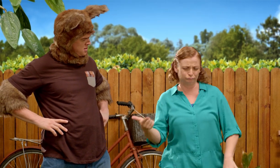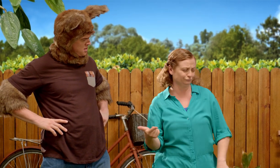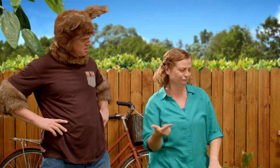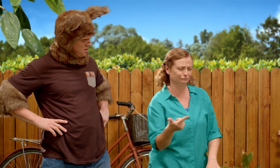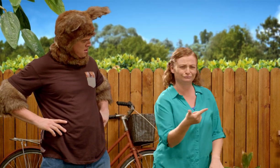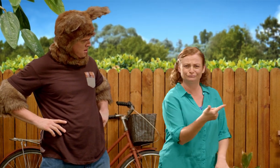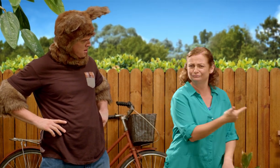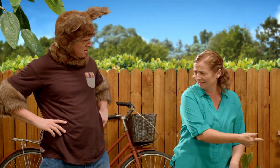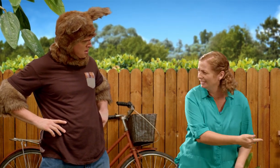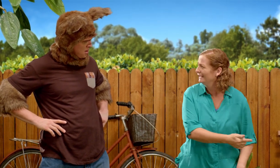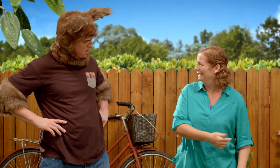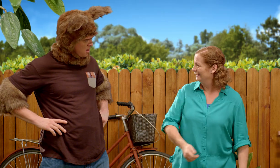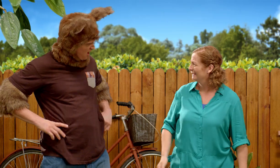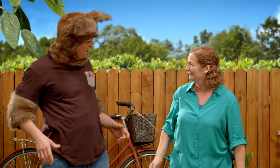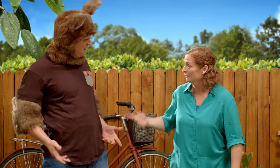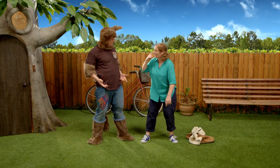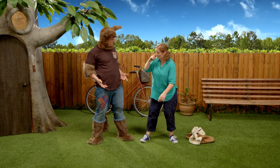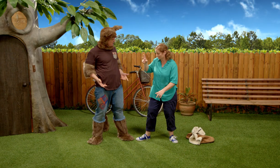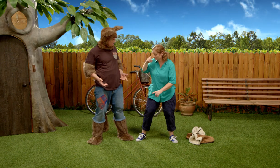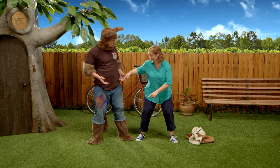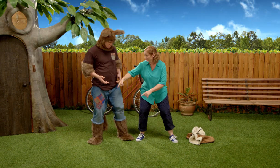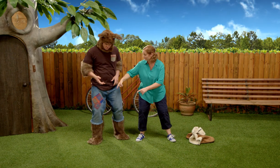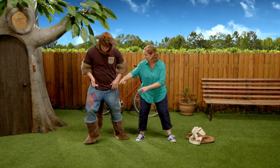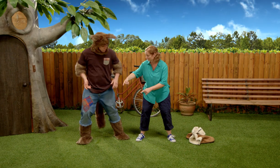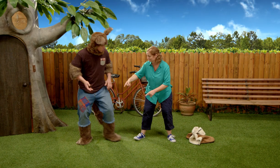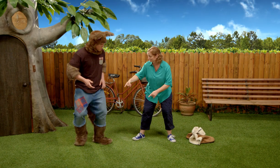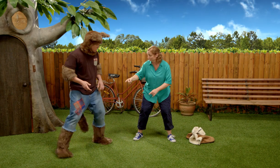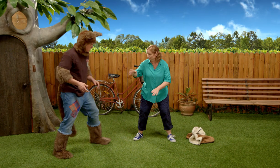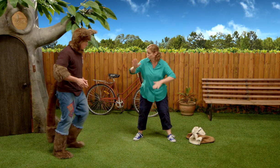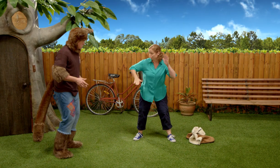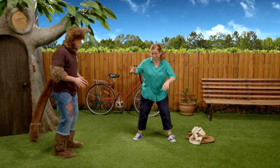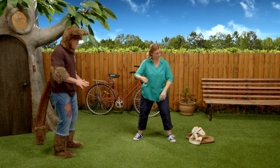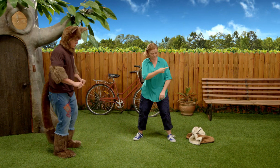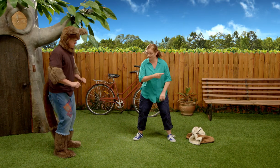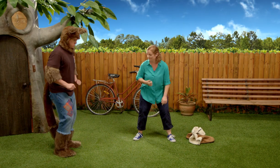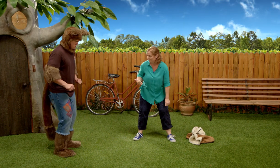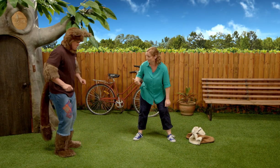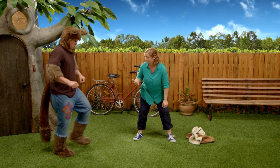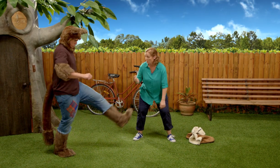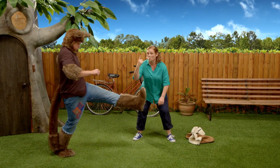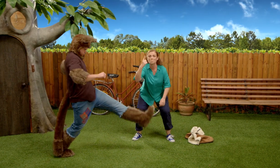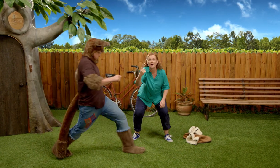And needed more to get into the house. But have a look now, take big steps.